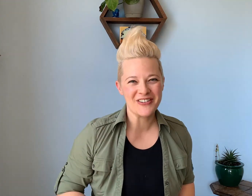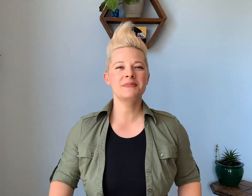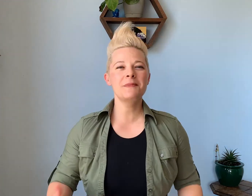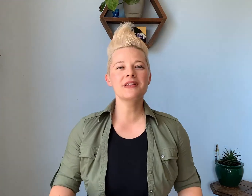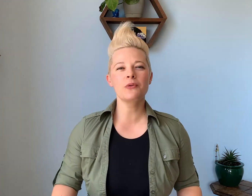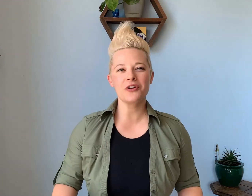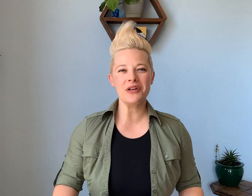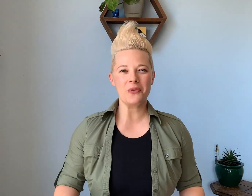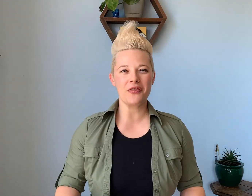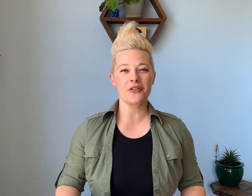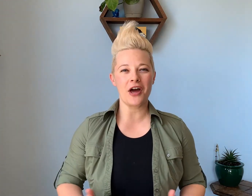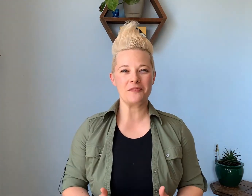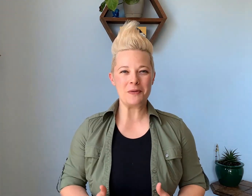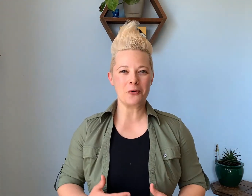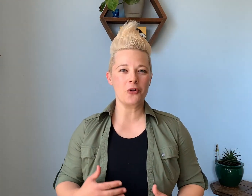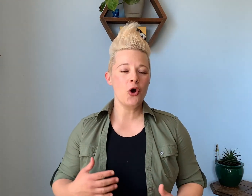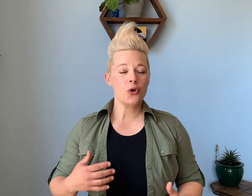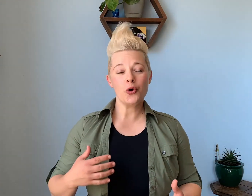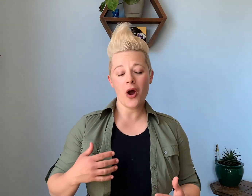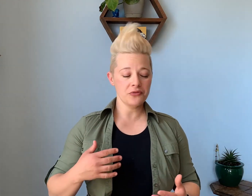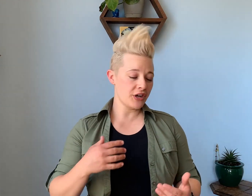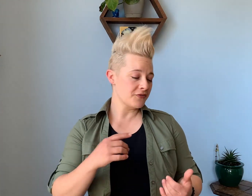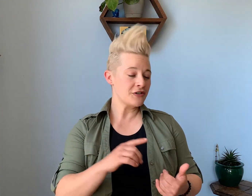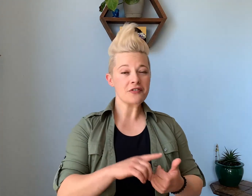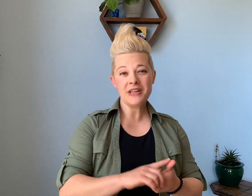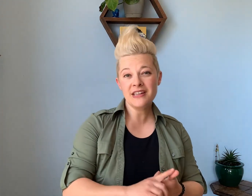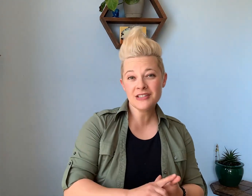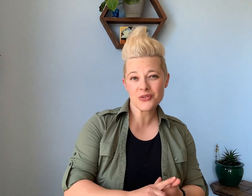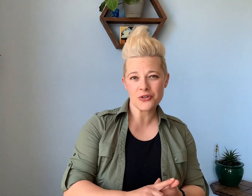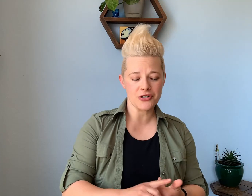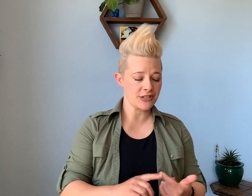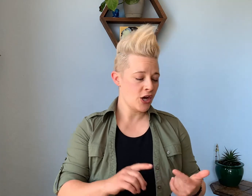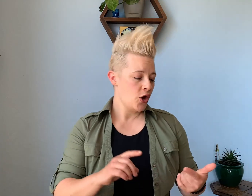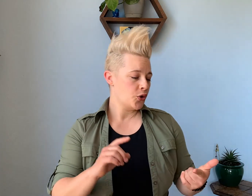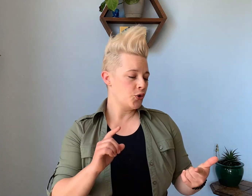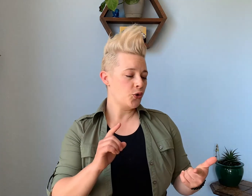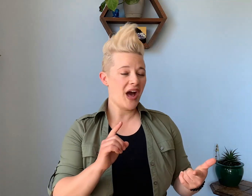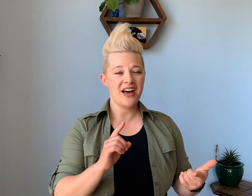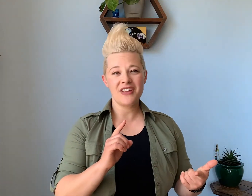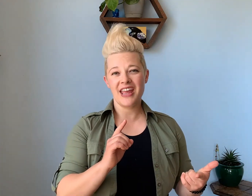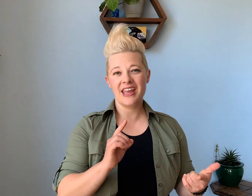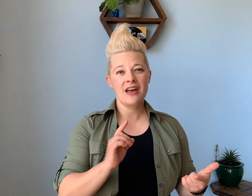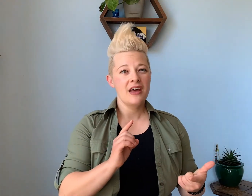I'm typically working with a lot of people who are recovering from eating disorders, who have a